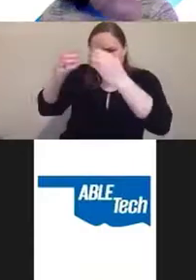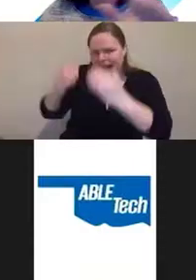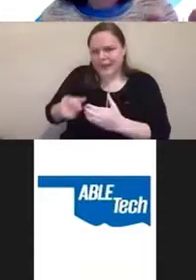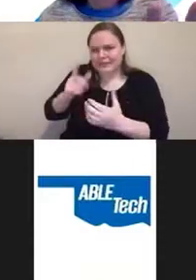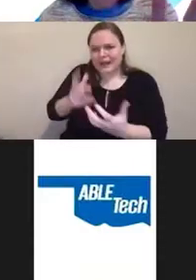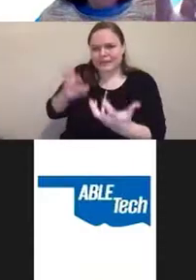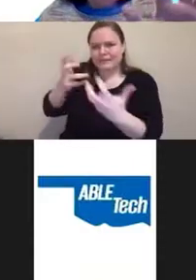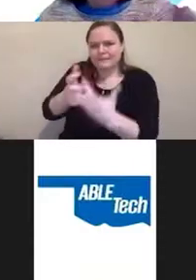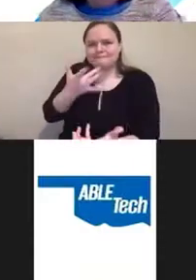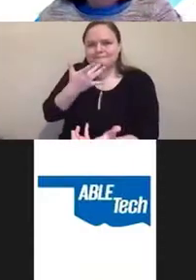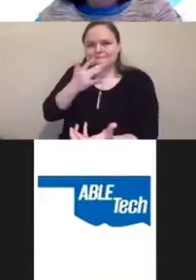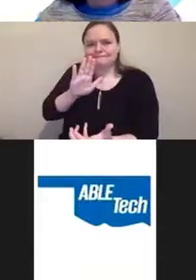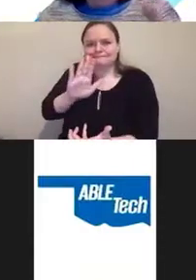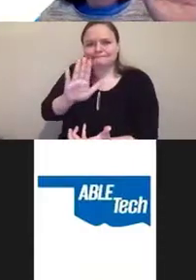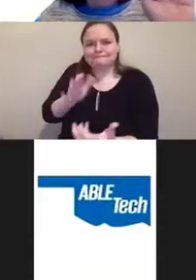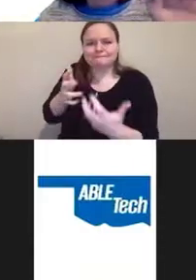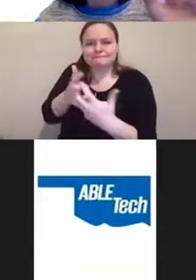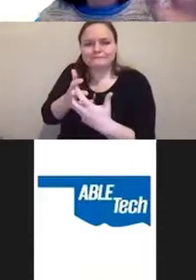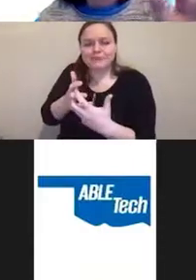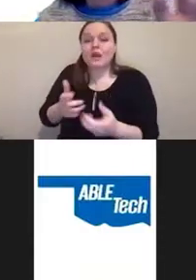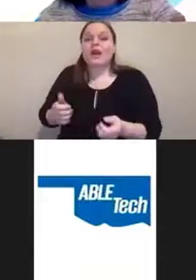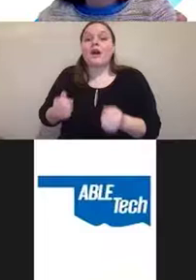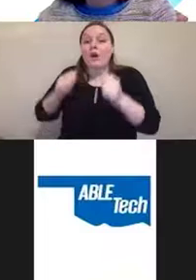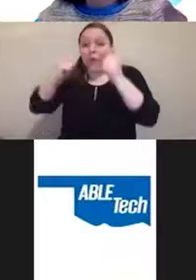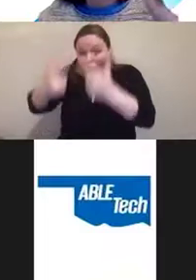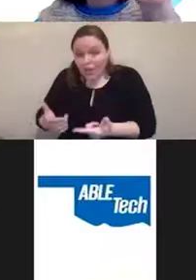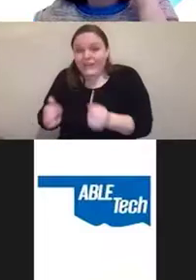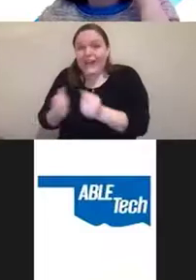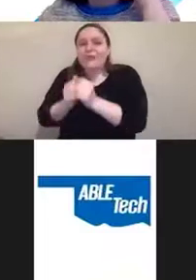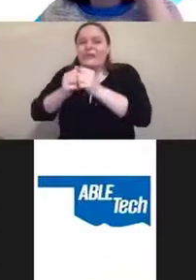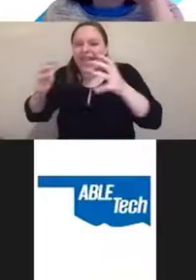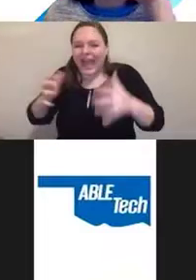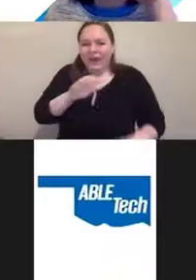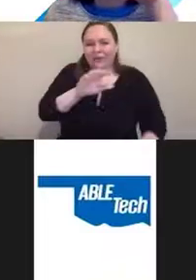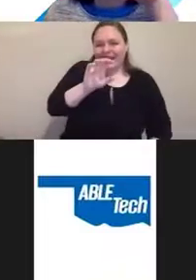All of it without overlays in the hands of the users, that's really important.